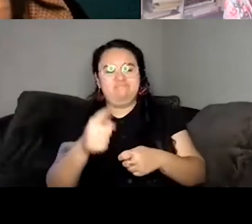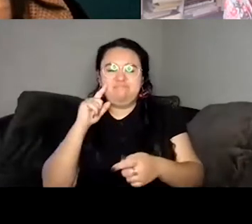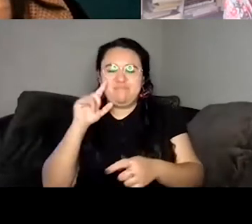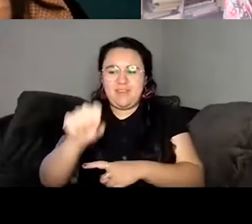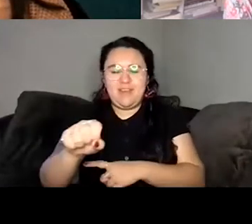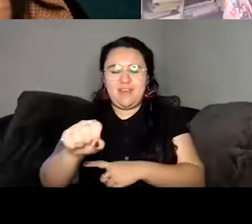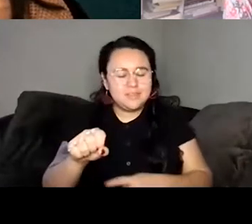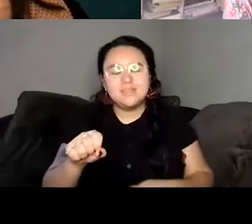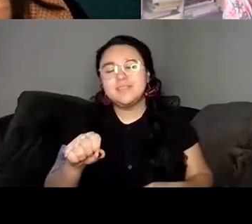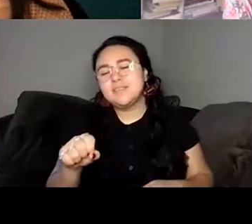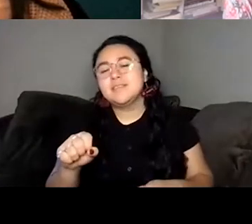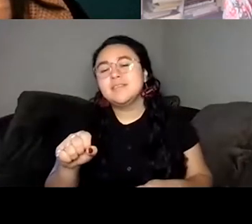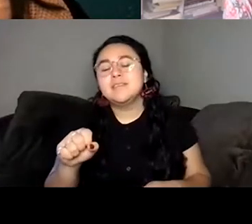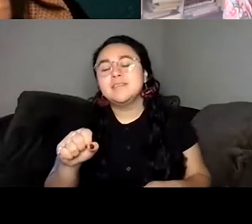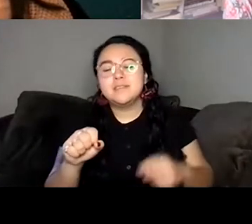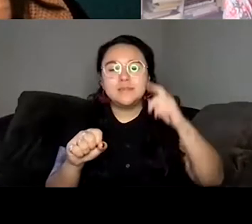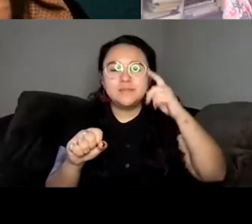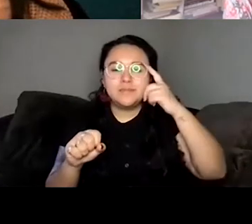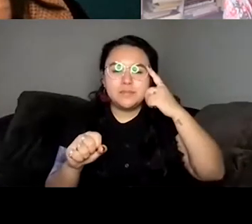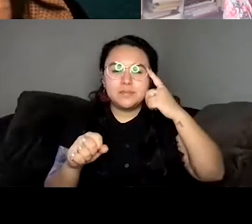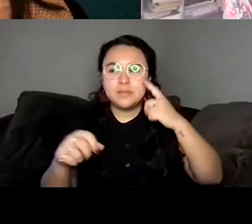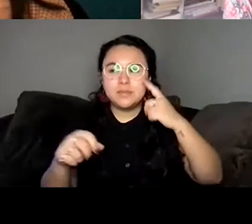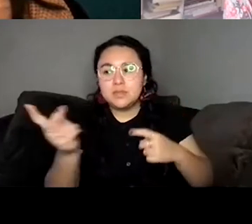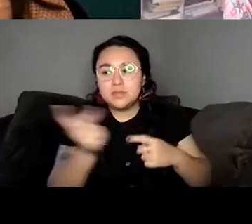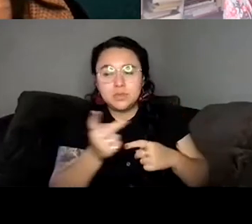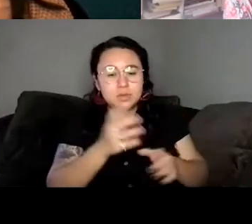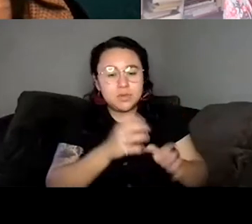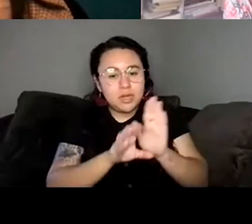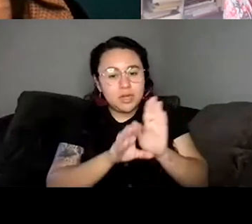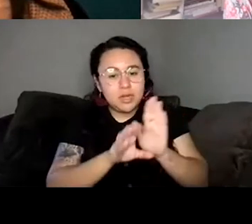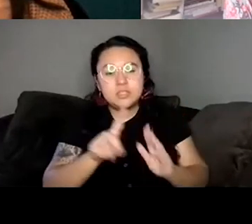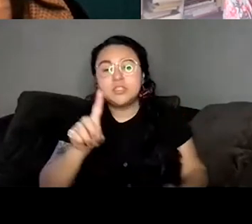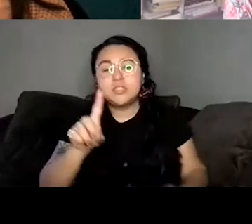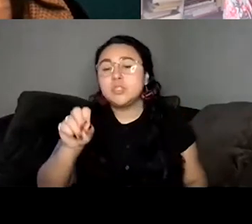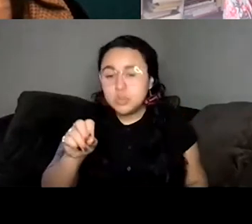are they both do watch and pay attention, right. They really notice, but in such different